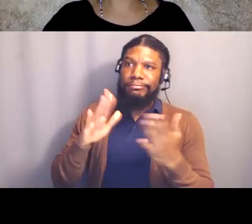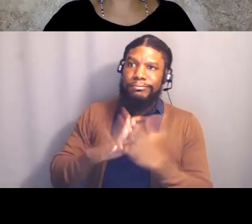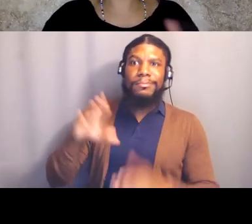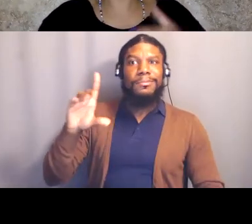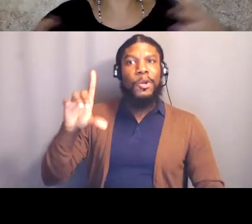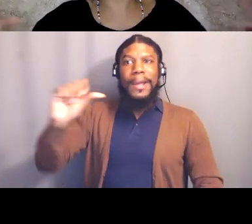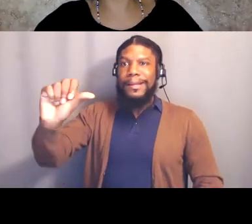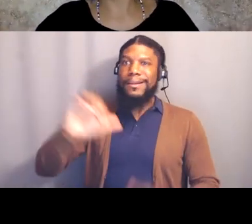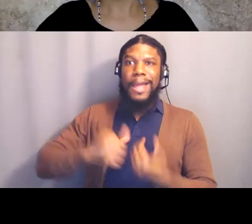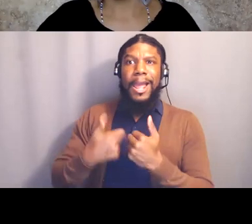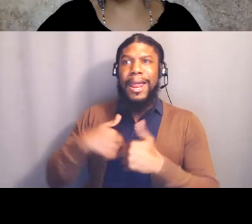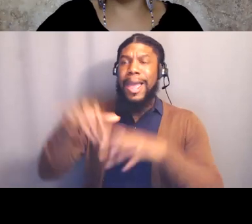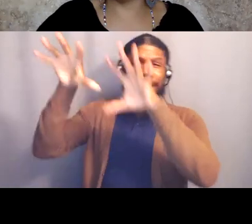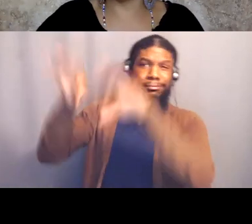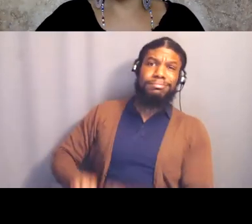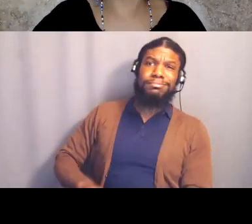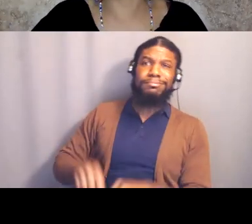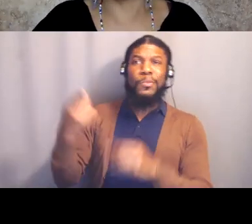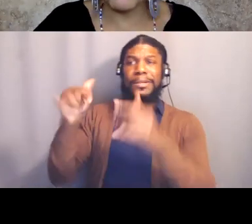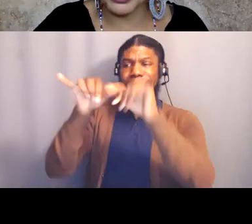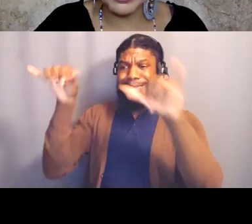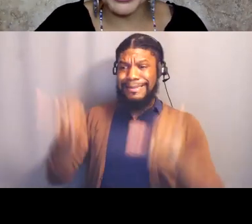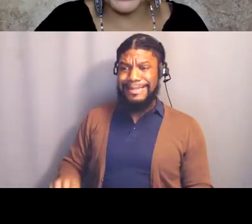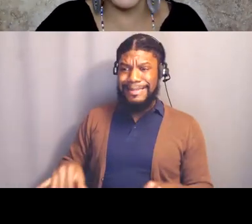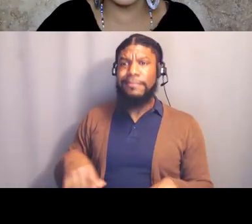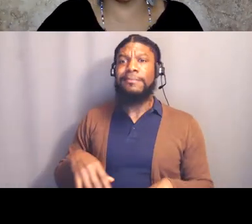get rid of, you know, every Walmart, right?